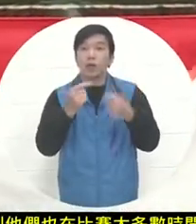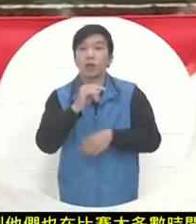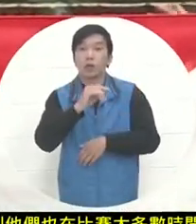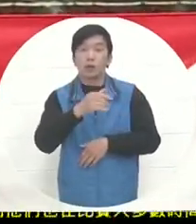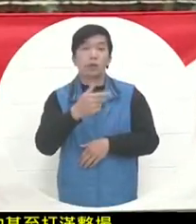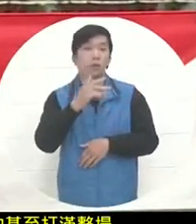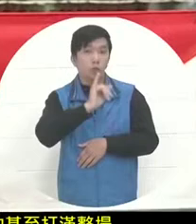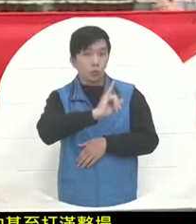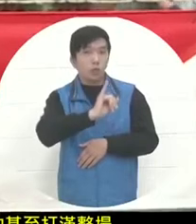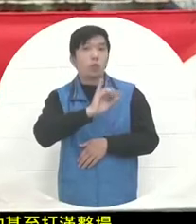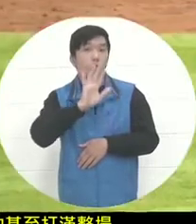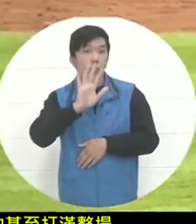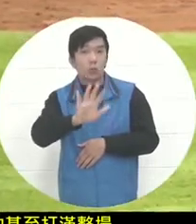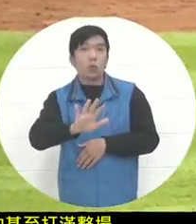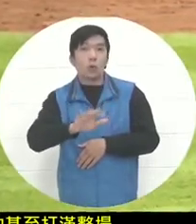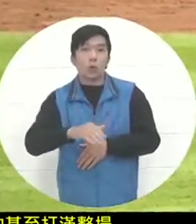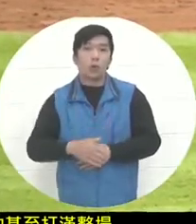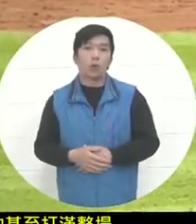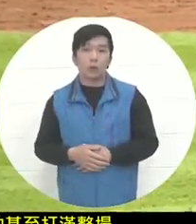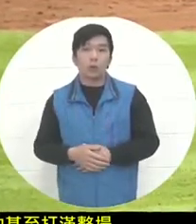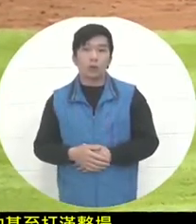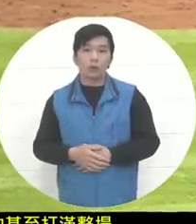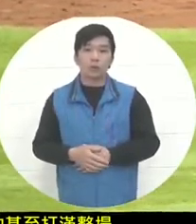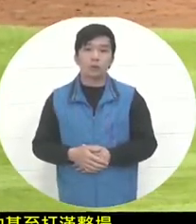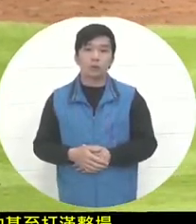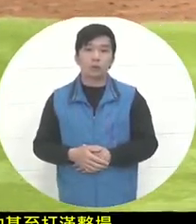. He also has the opportunity to play, which